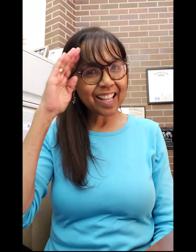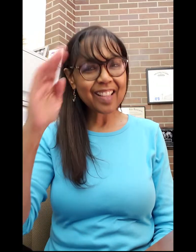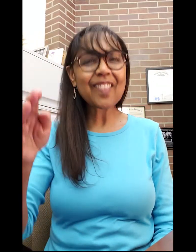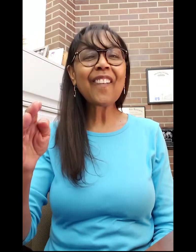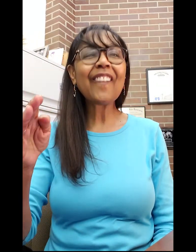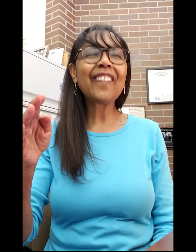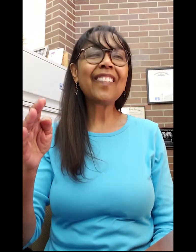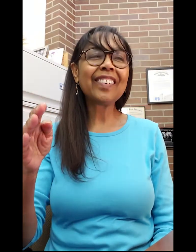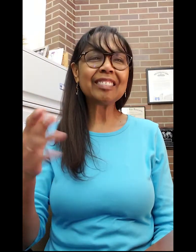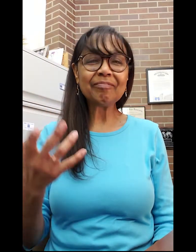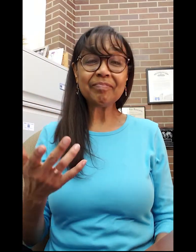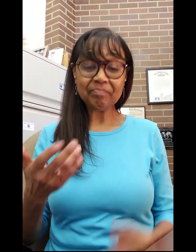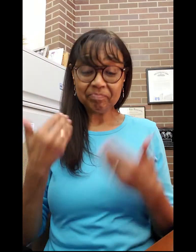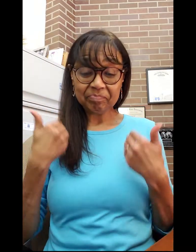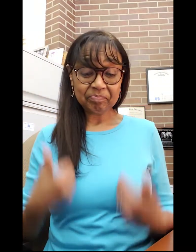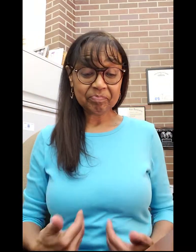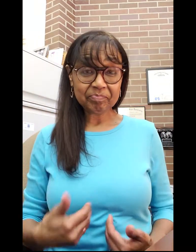Hello!